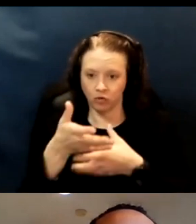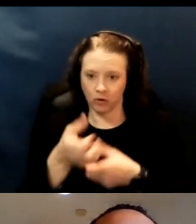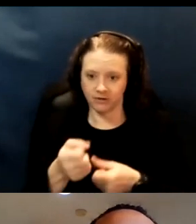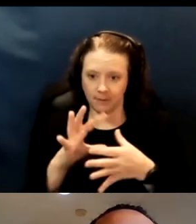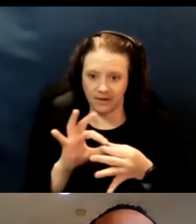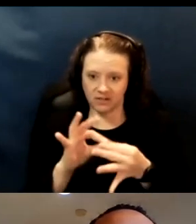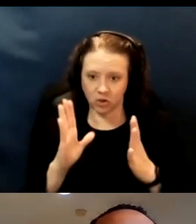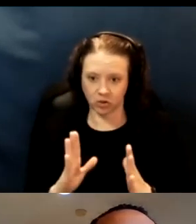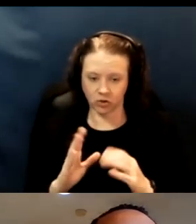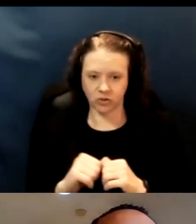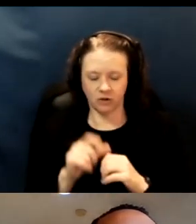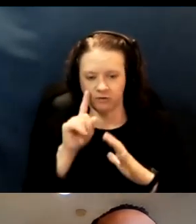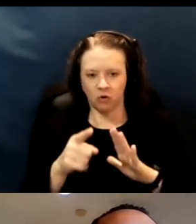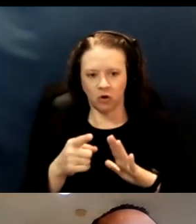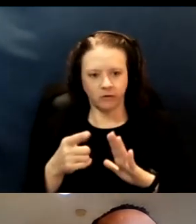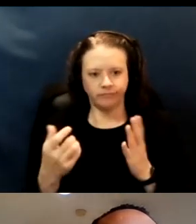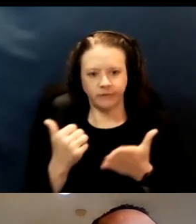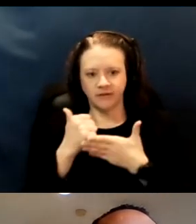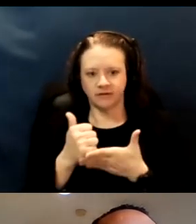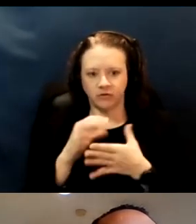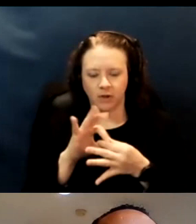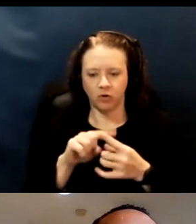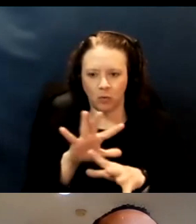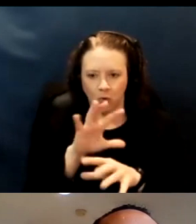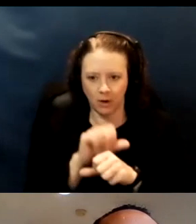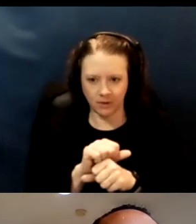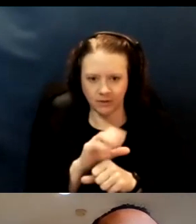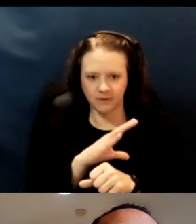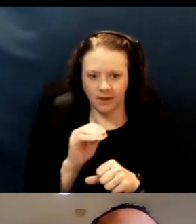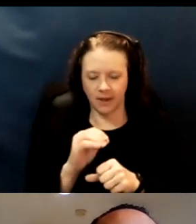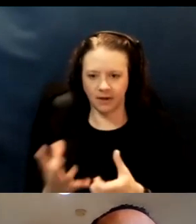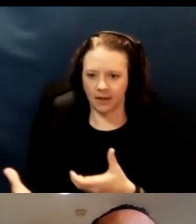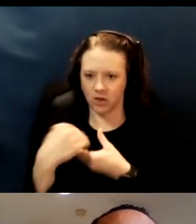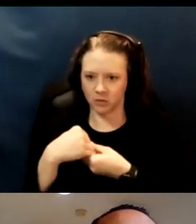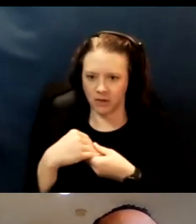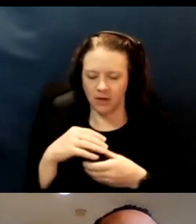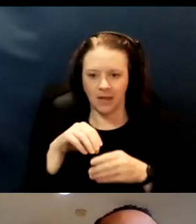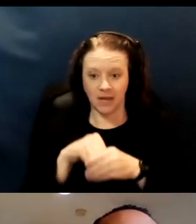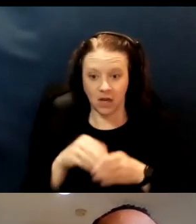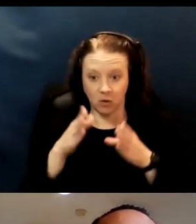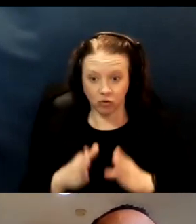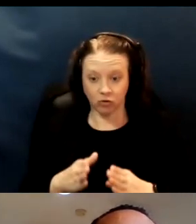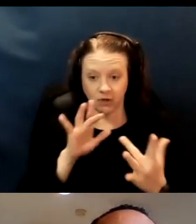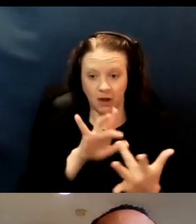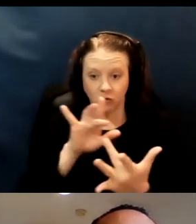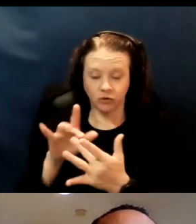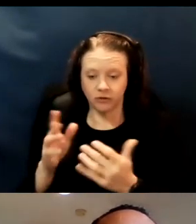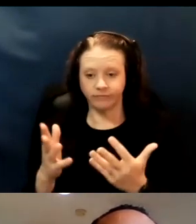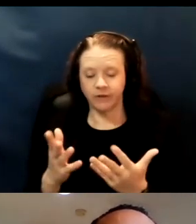for assistance around appointments and engagement, in-person outreach, such as a friendly visitor programs,